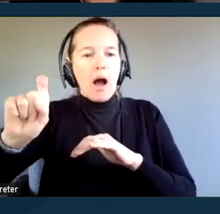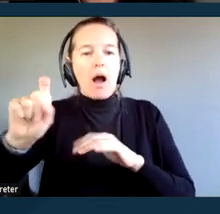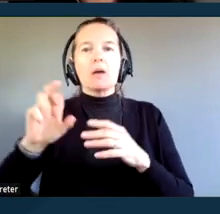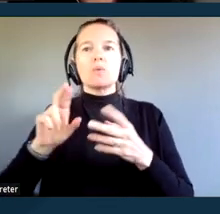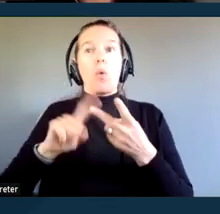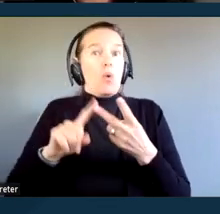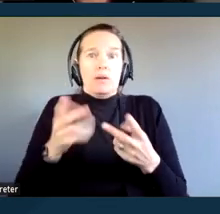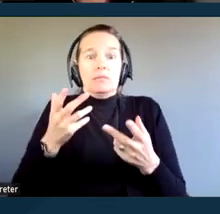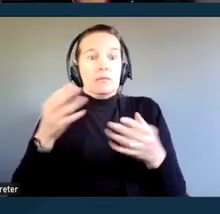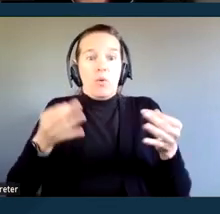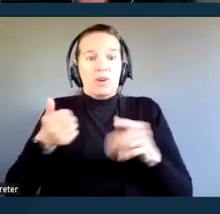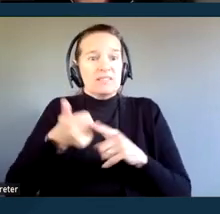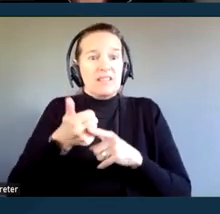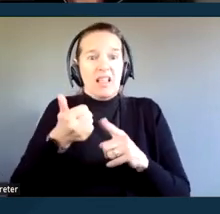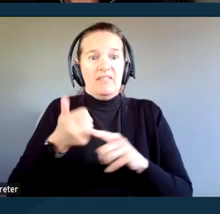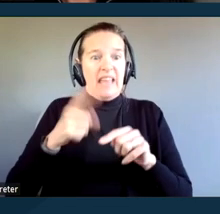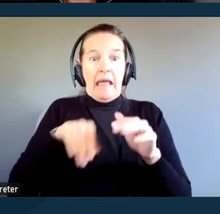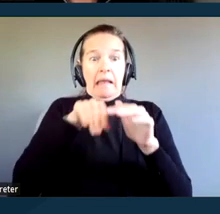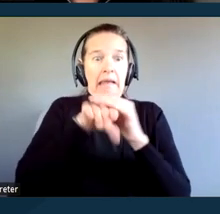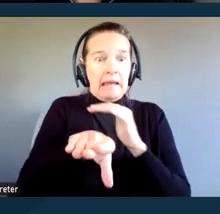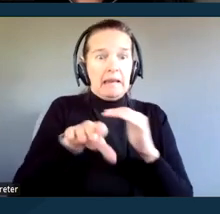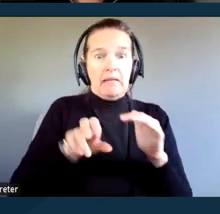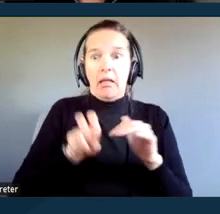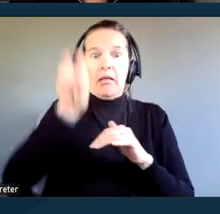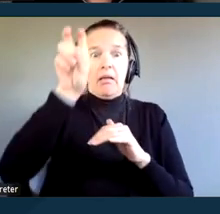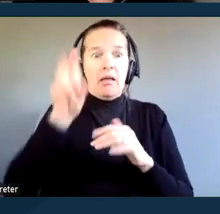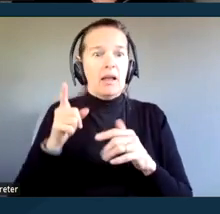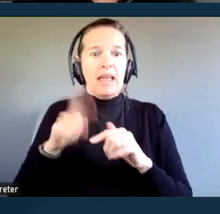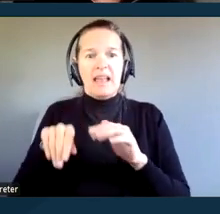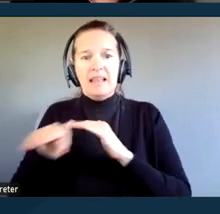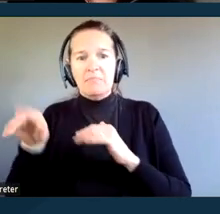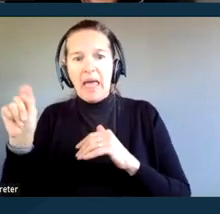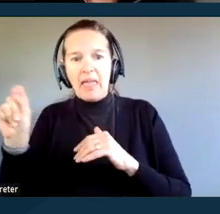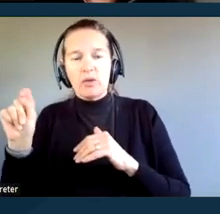parking, restrooms, et cetera. There's also the failure to accommodate,